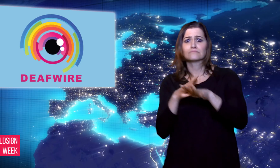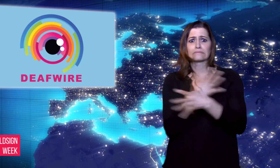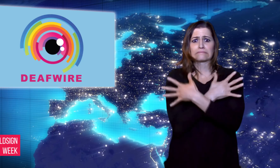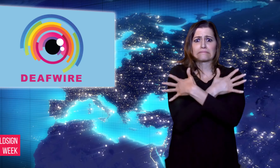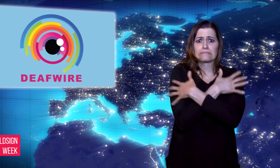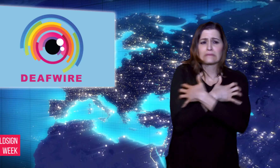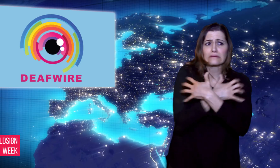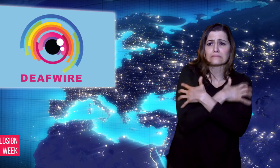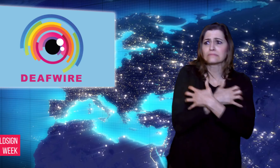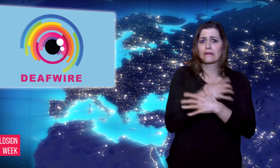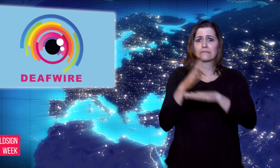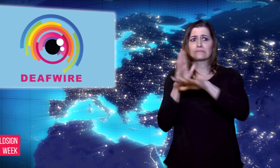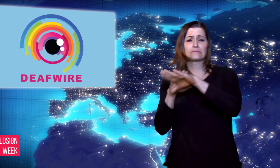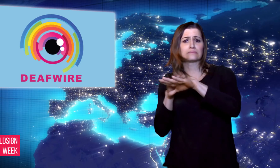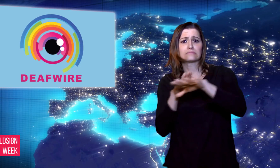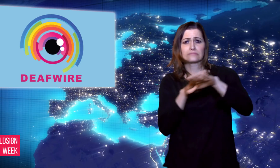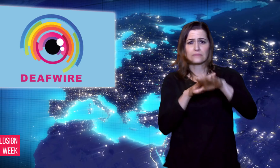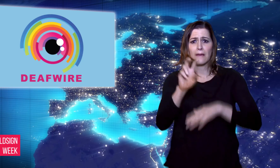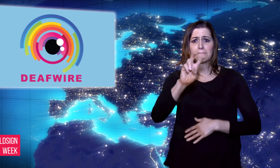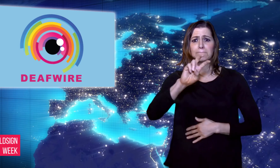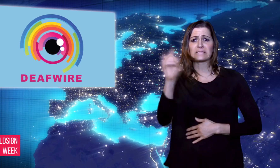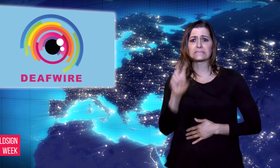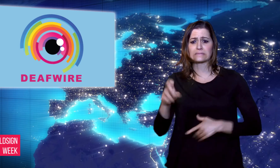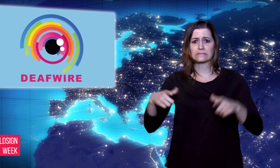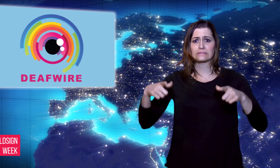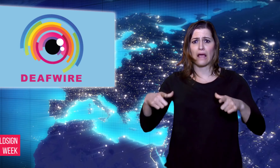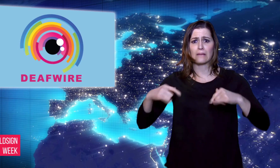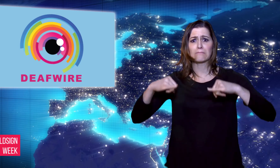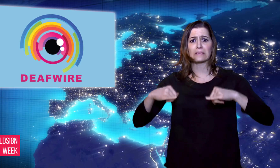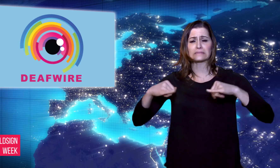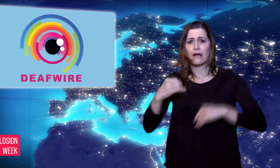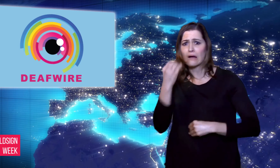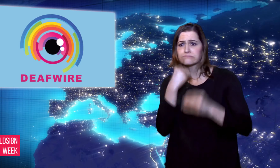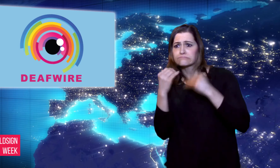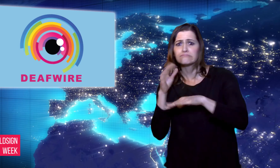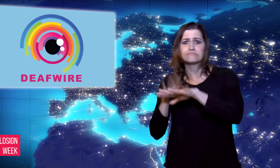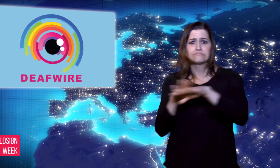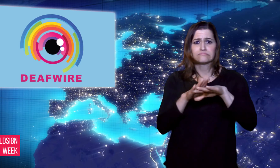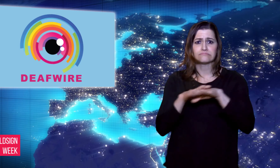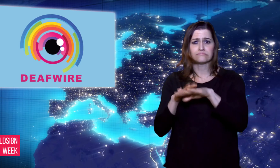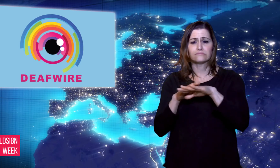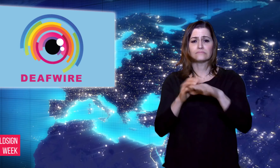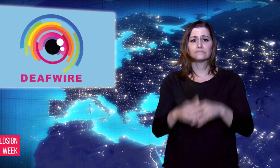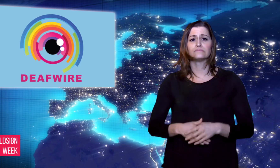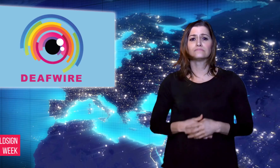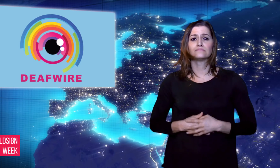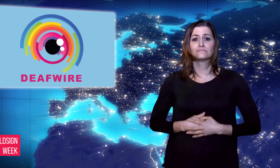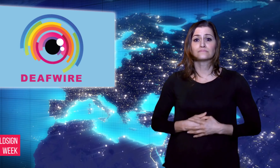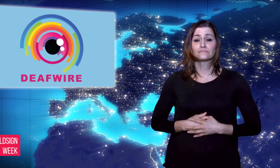pizza. When the speaker said, “I hope